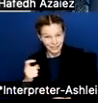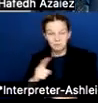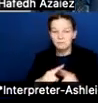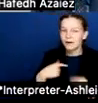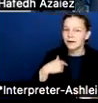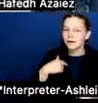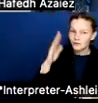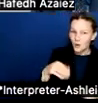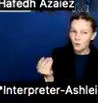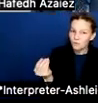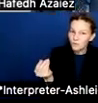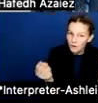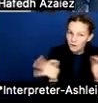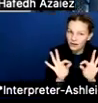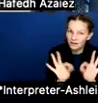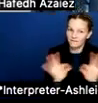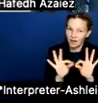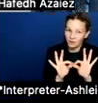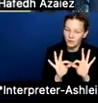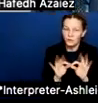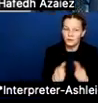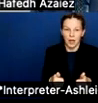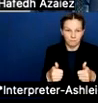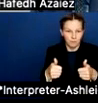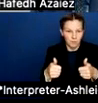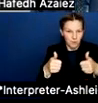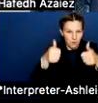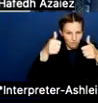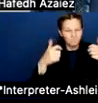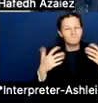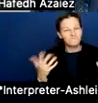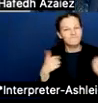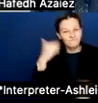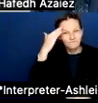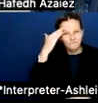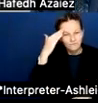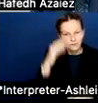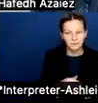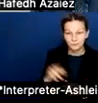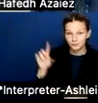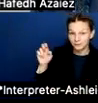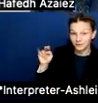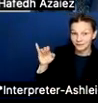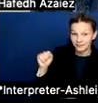year after year, right? But like Dennis was saying earlier, with the exception of really the golden pennies,